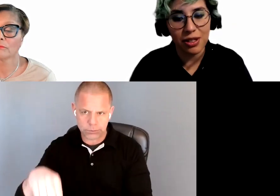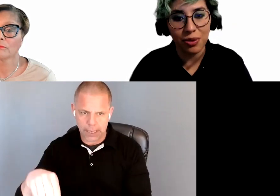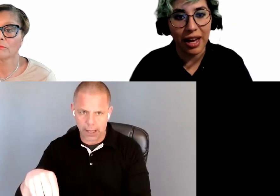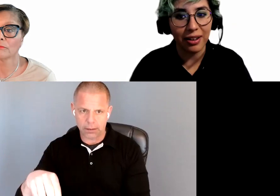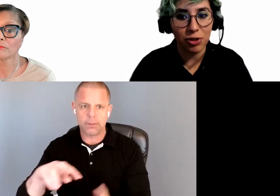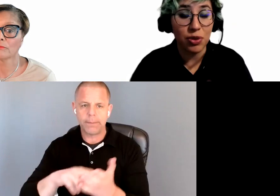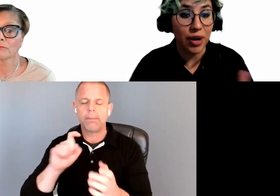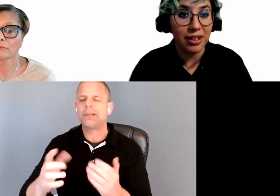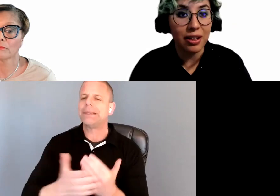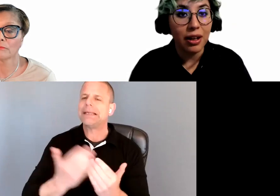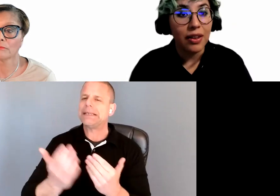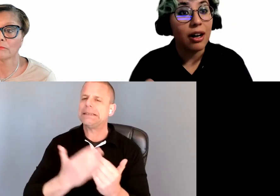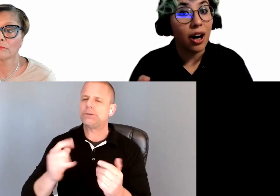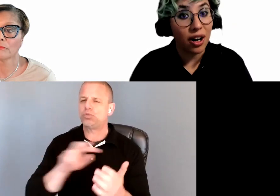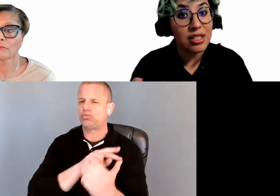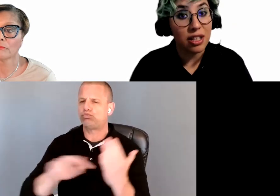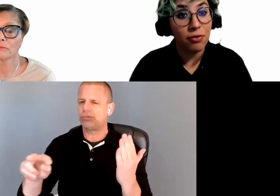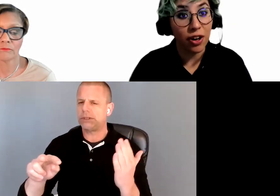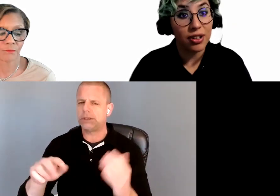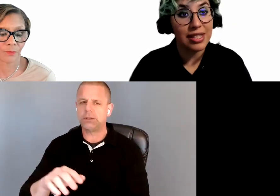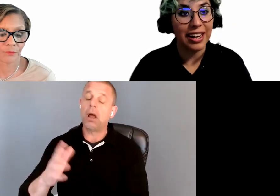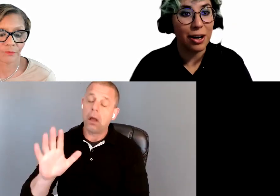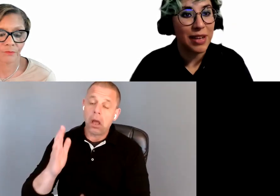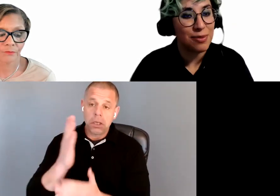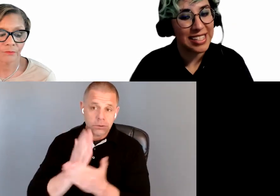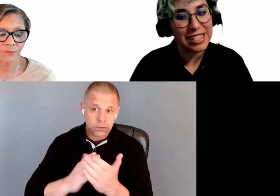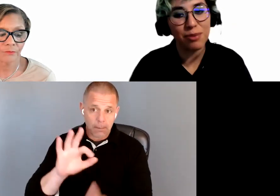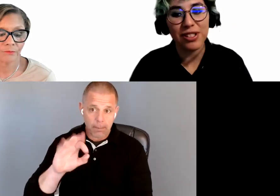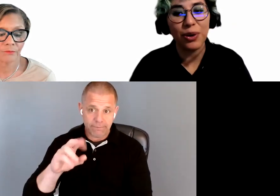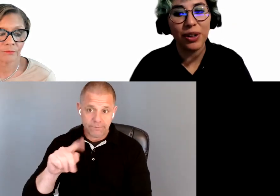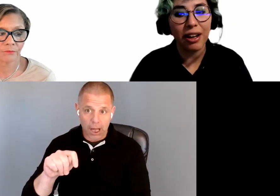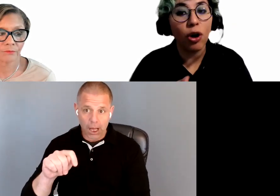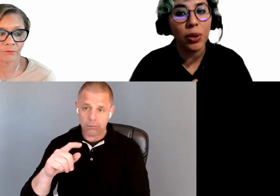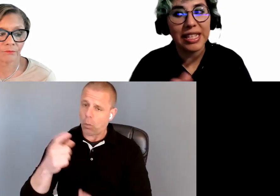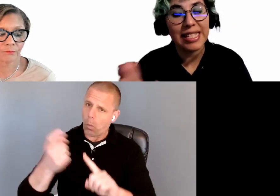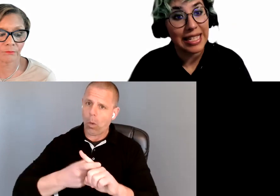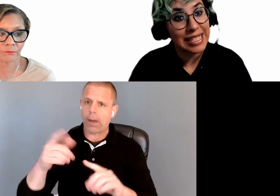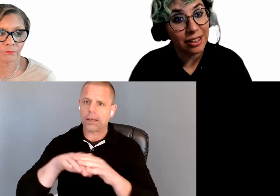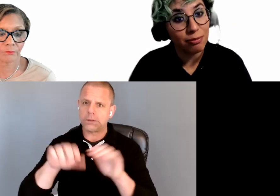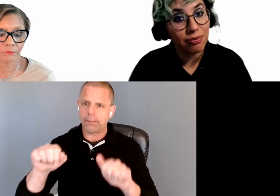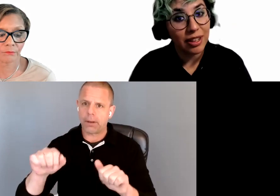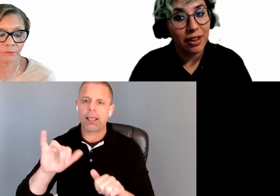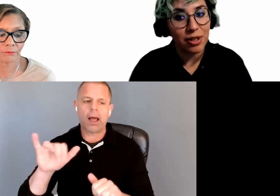to be read. There are some fonts that are made to be accessible, so like OpenDyslexic,